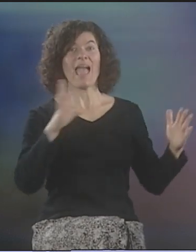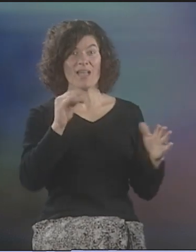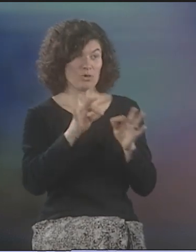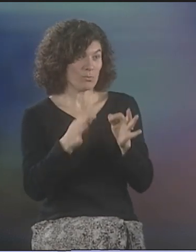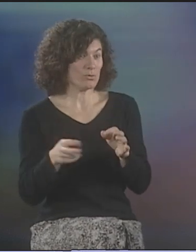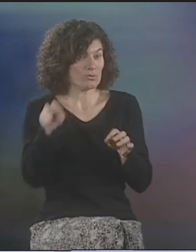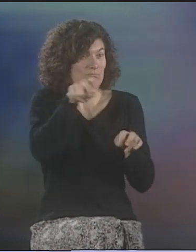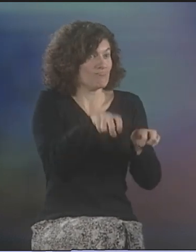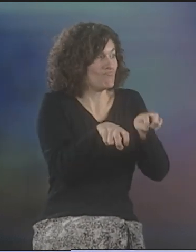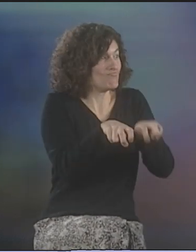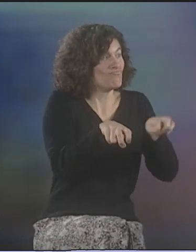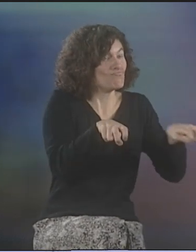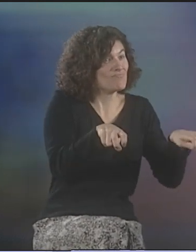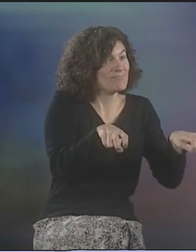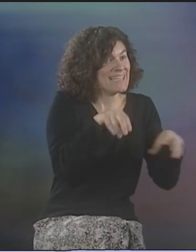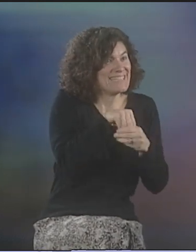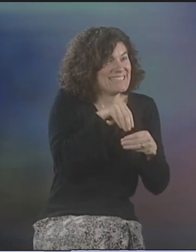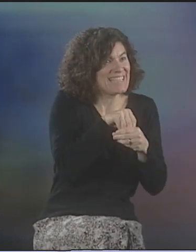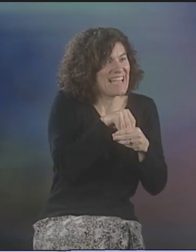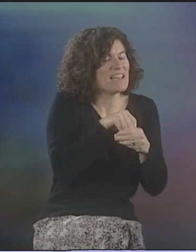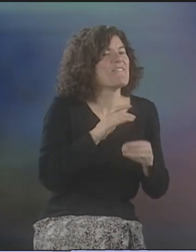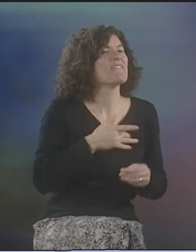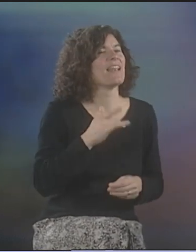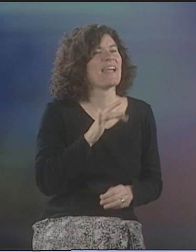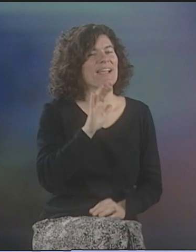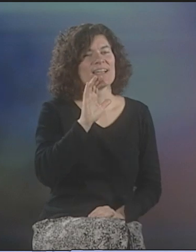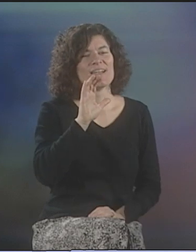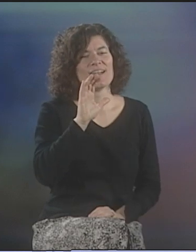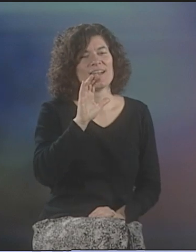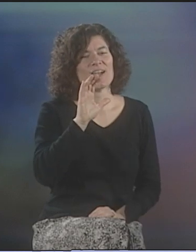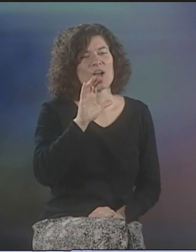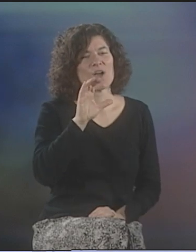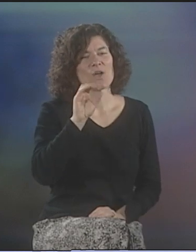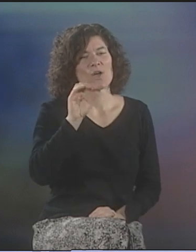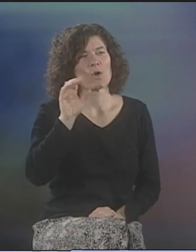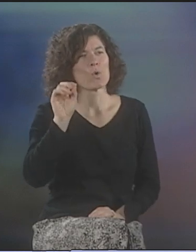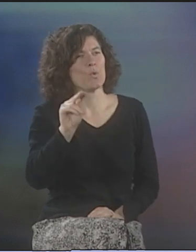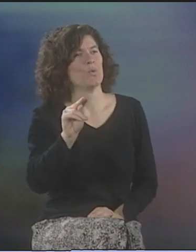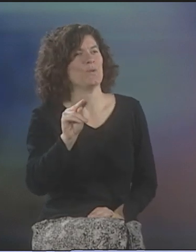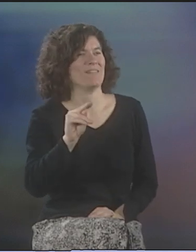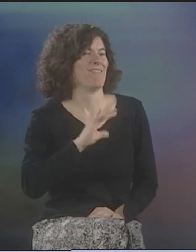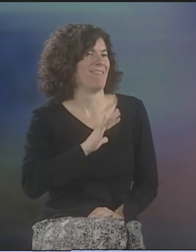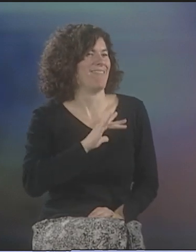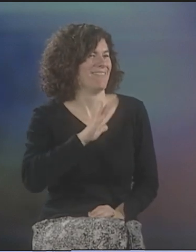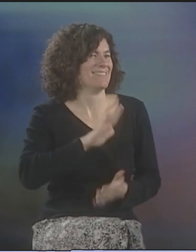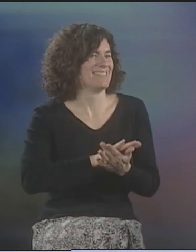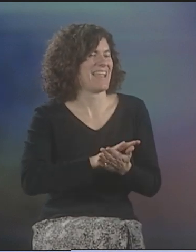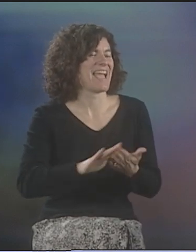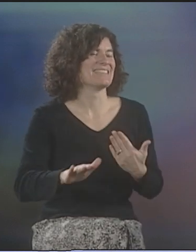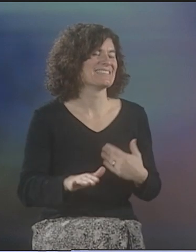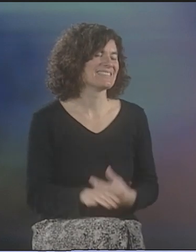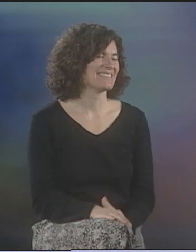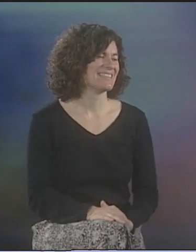WITH BLACK CLOTH. AND THE TWO INTERPRETERS ASSIGNED WOULD SIT INSIDE IT. IT FELT LIKE A COCOON.